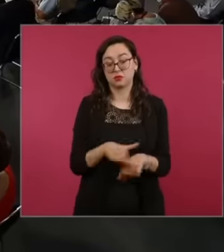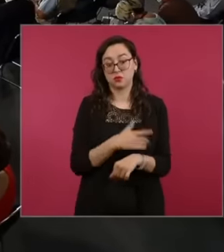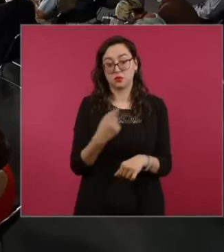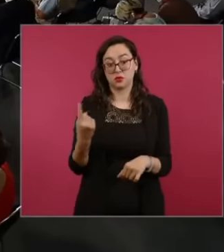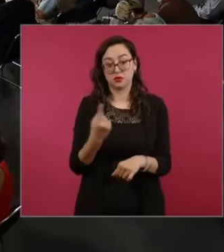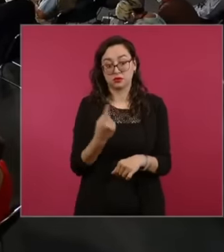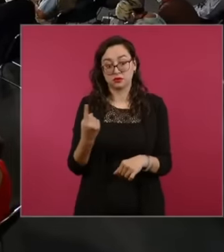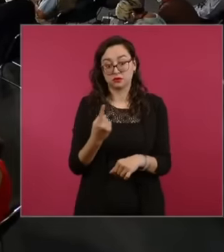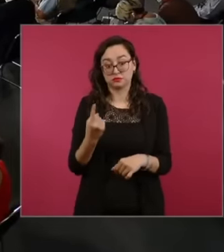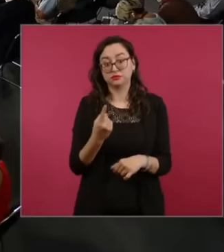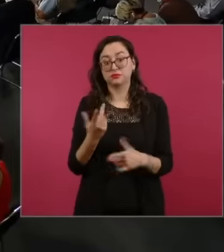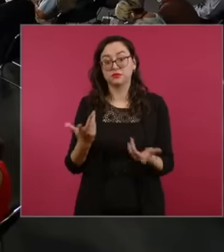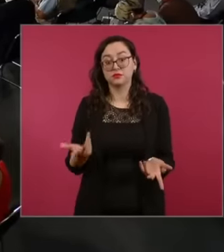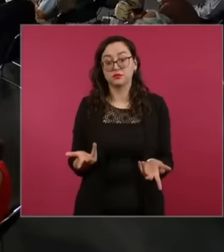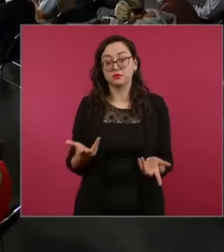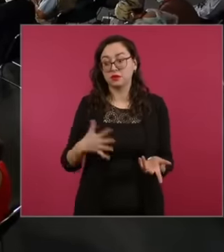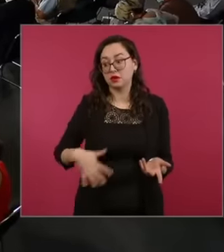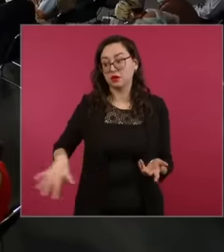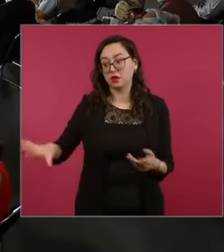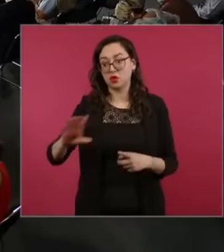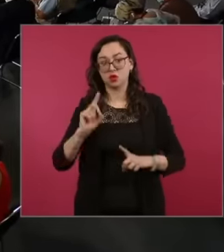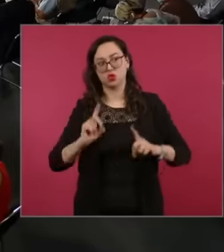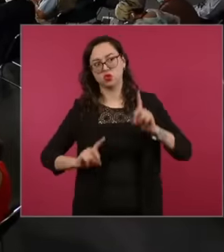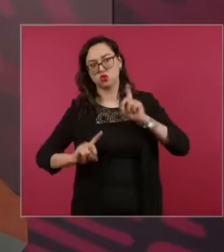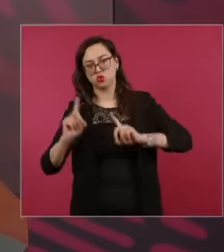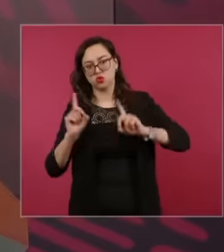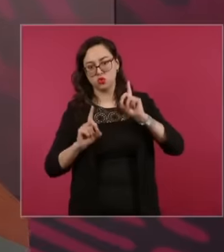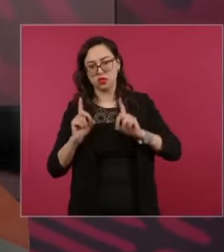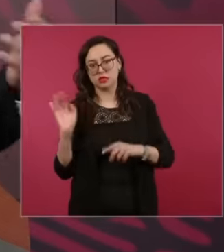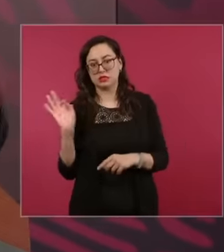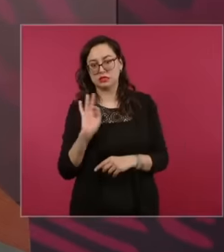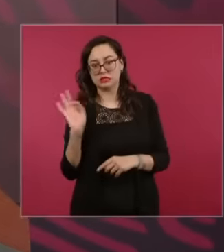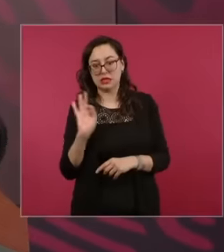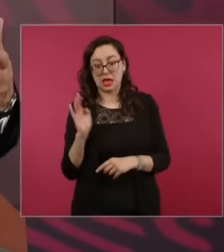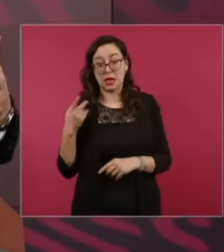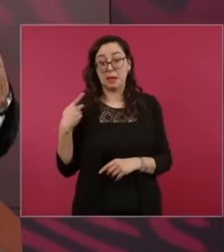adversaries . to his